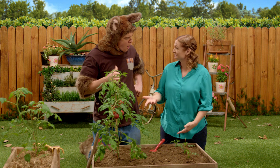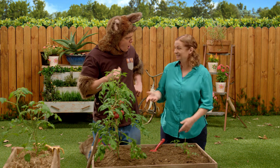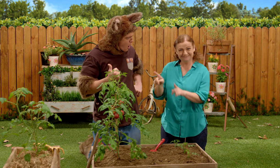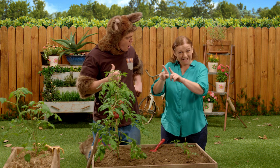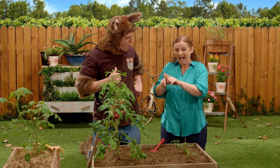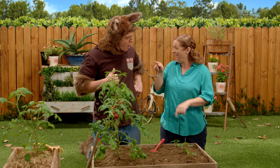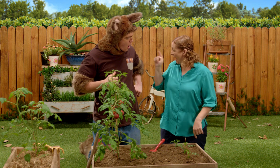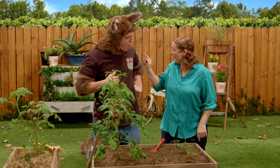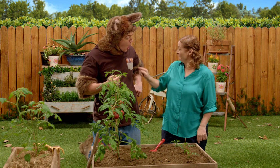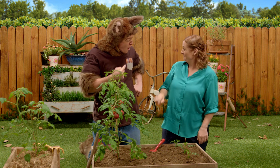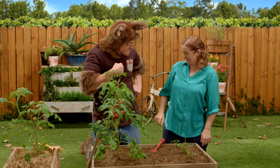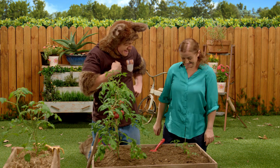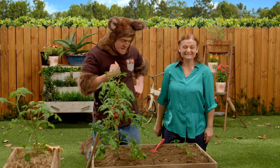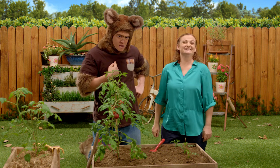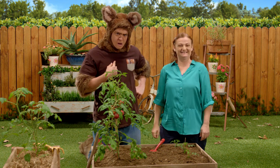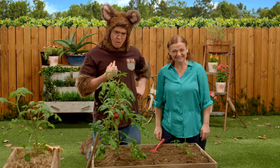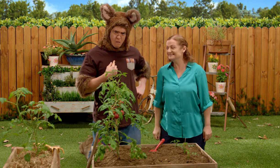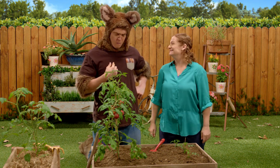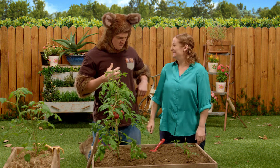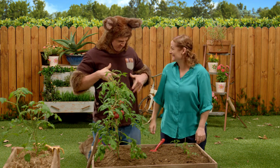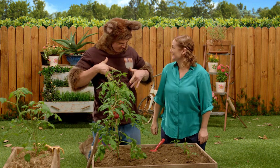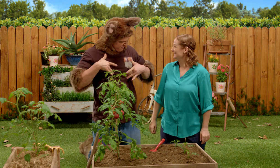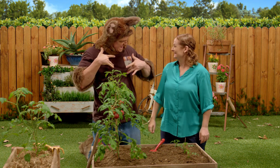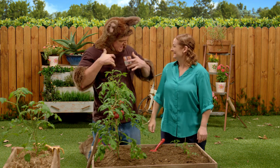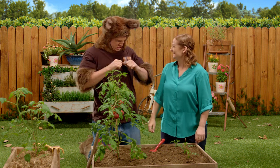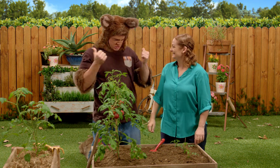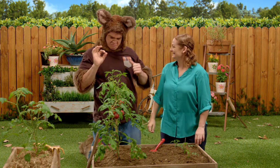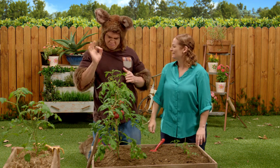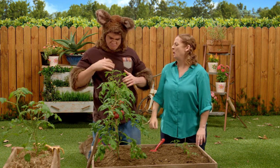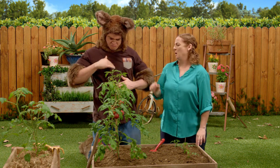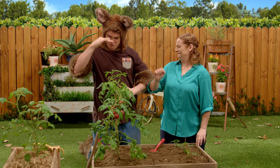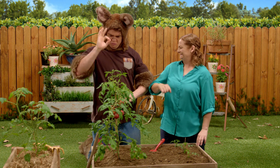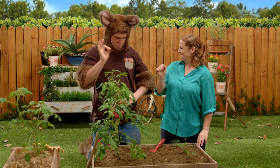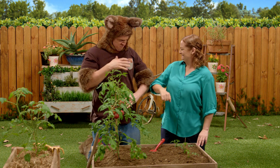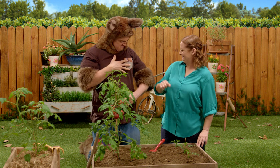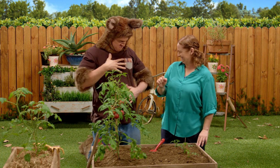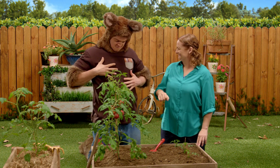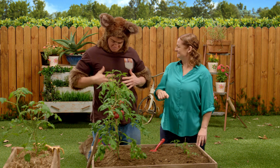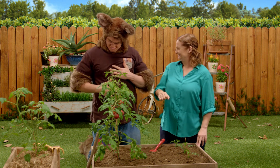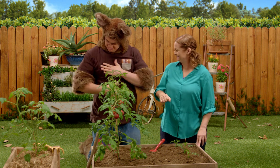They have. And you have too Possum. Me? I don't feel like I've gotten bigger.